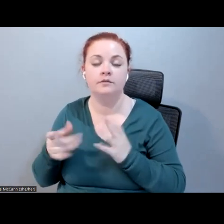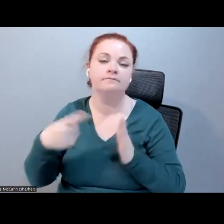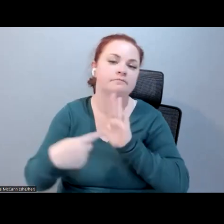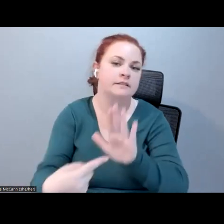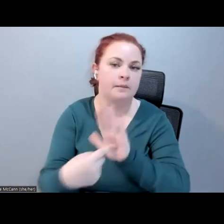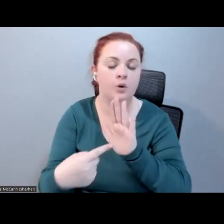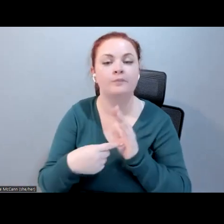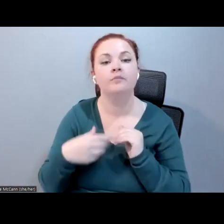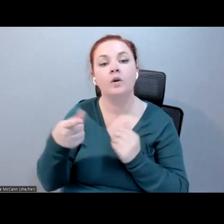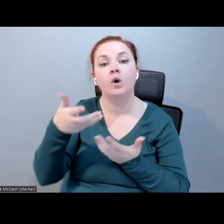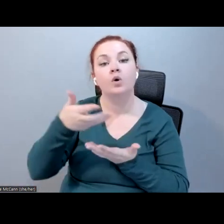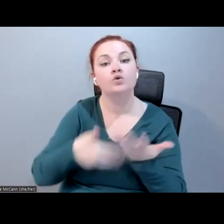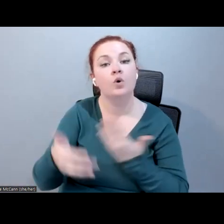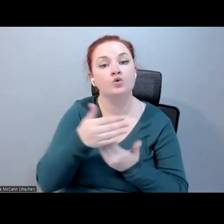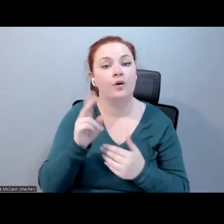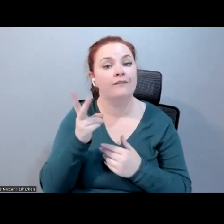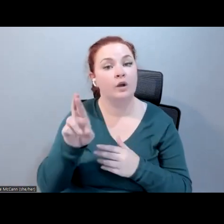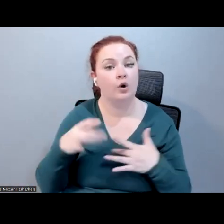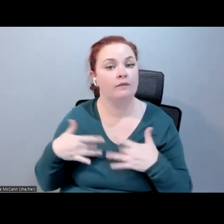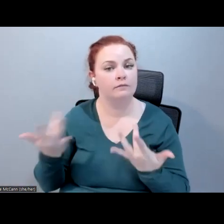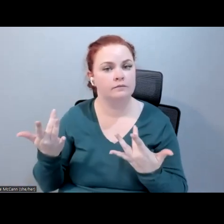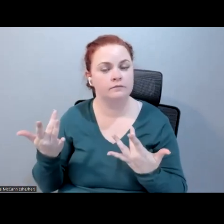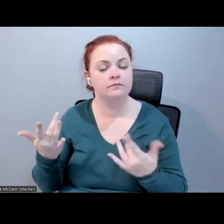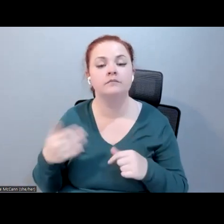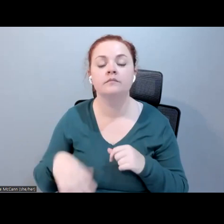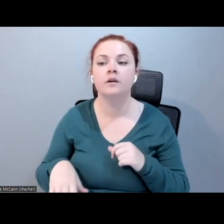VR event, what is the best way to do captions there? Especially